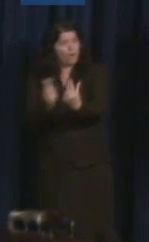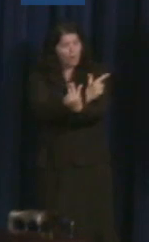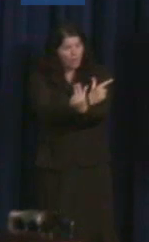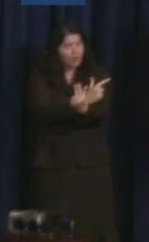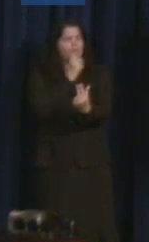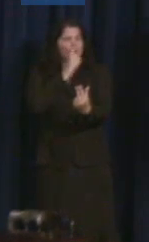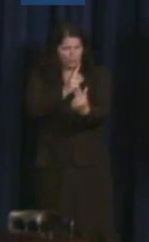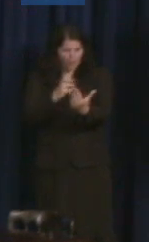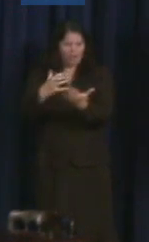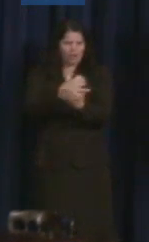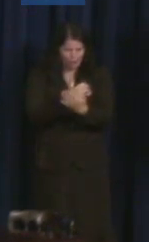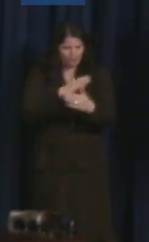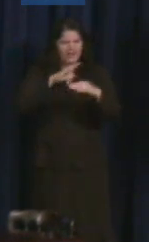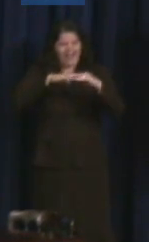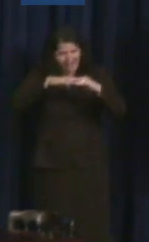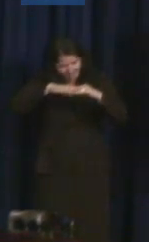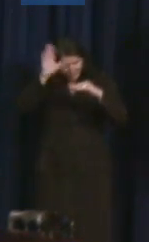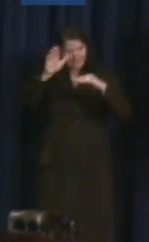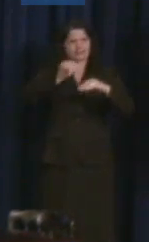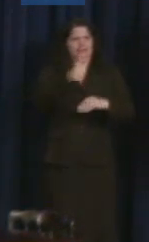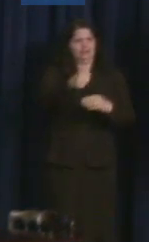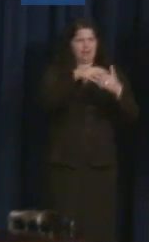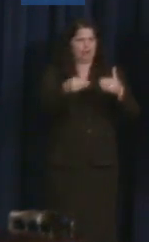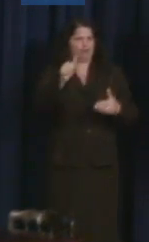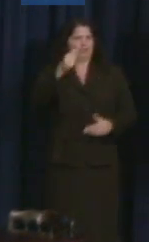of $10.10. That's good news.